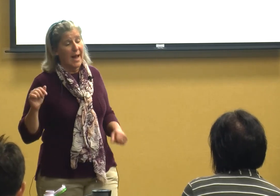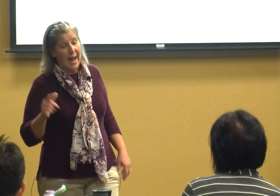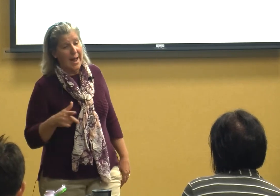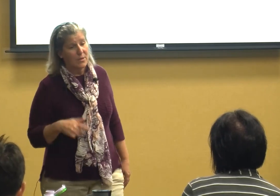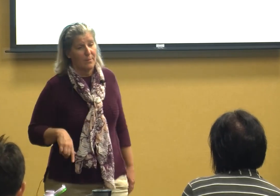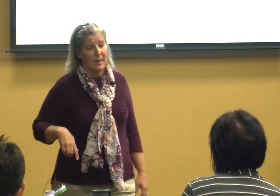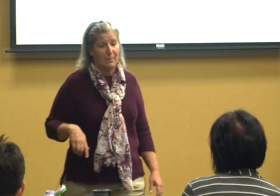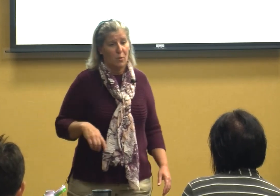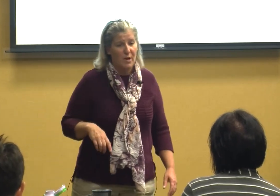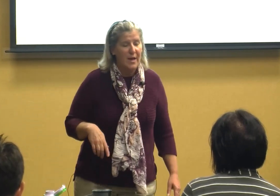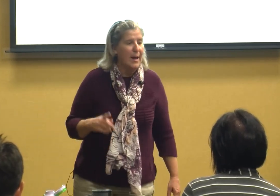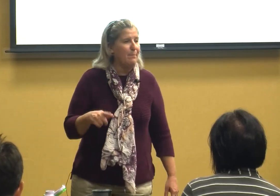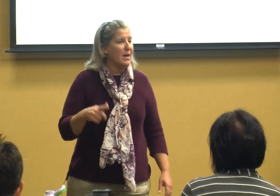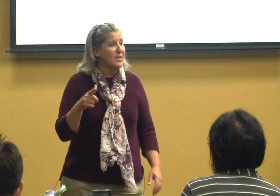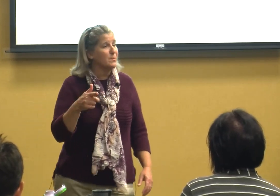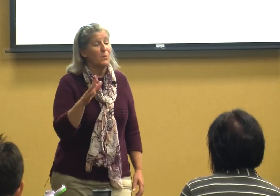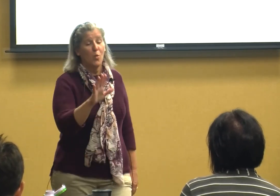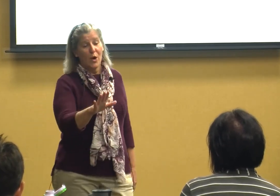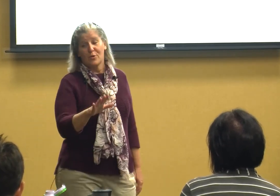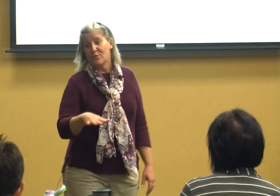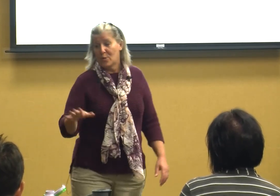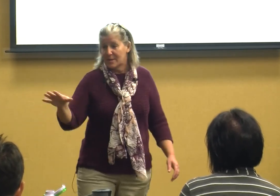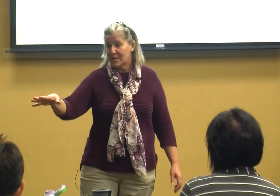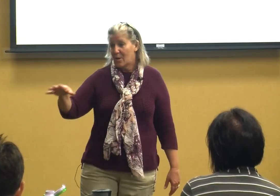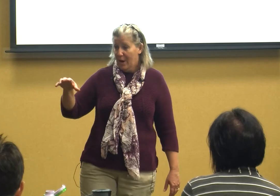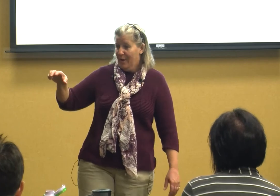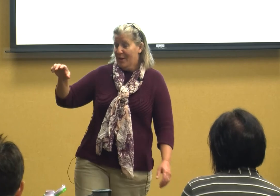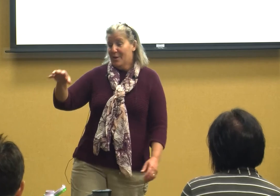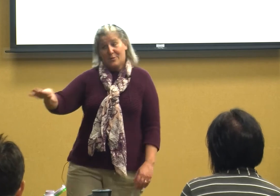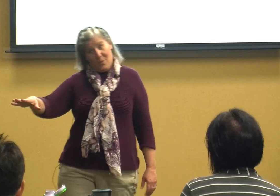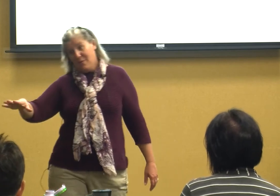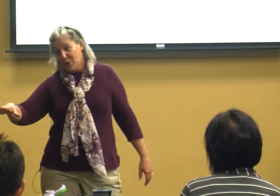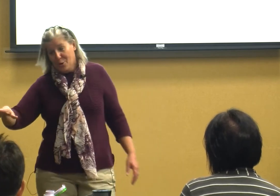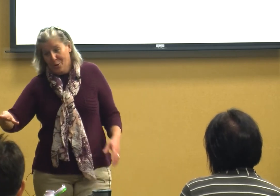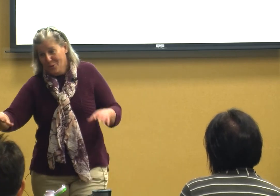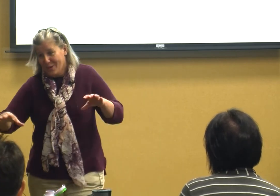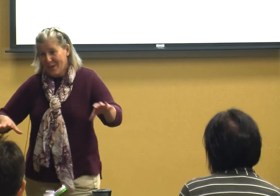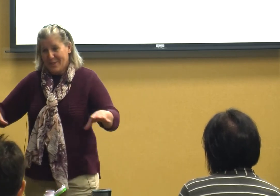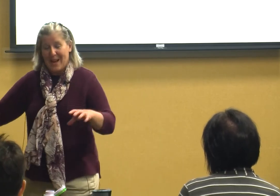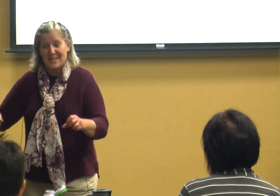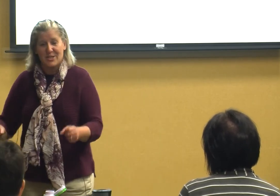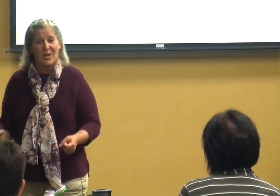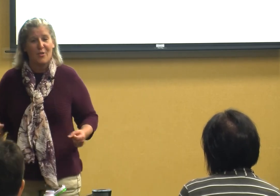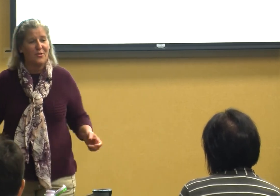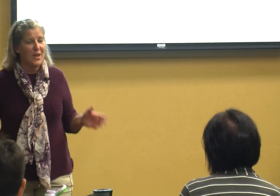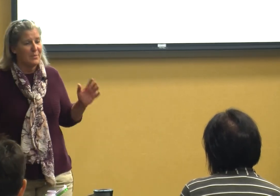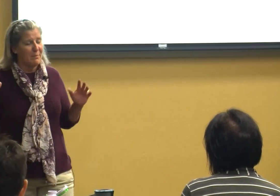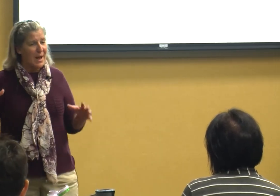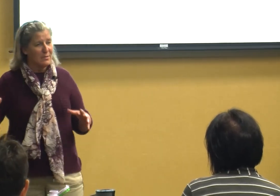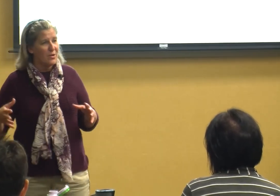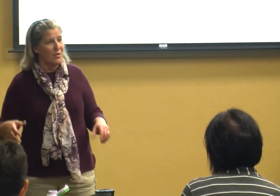act on people and Beth has been wonderful and so so have you that I just saw the sudden pounce on